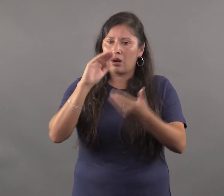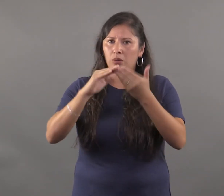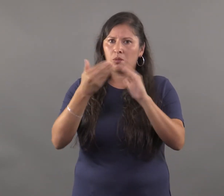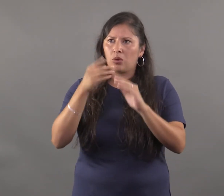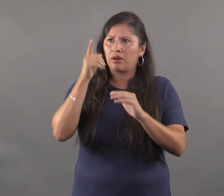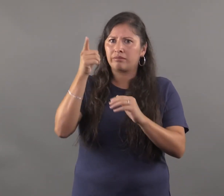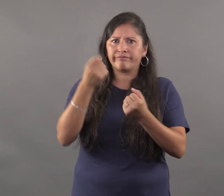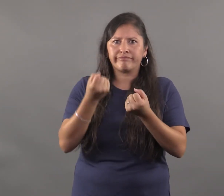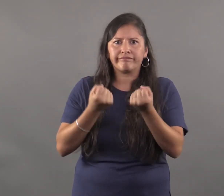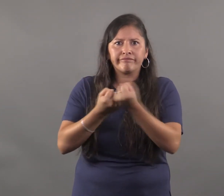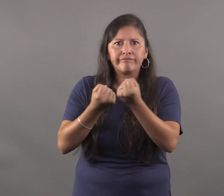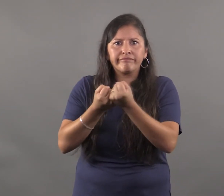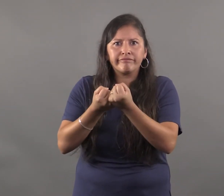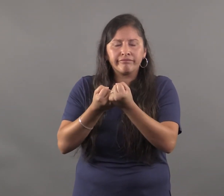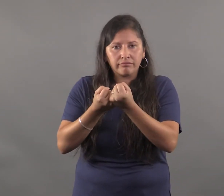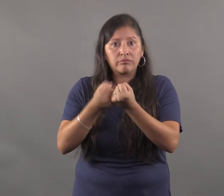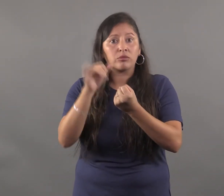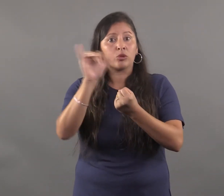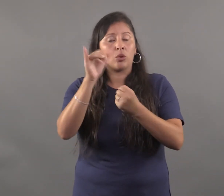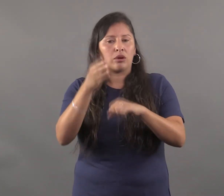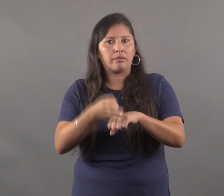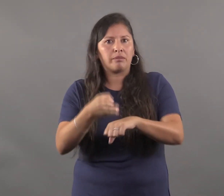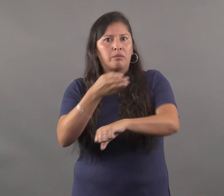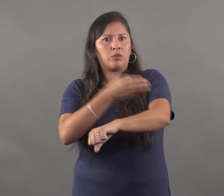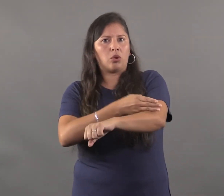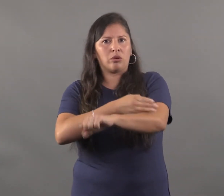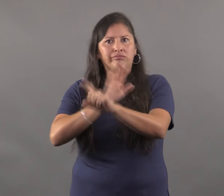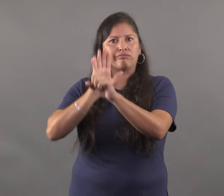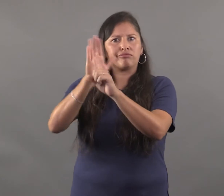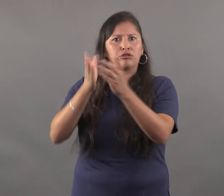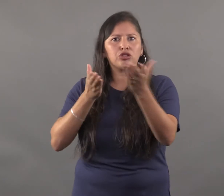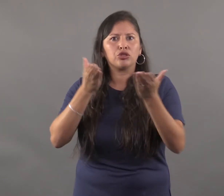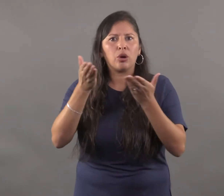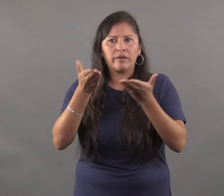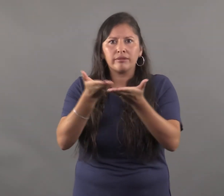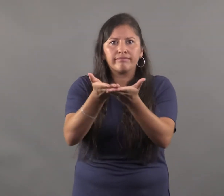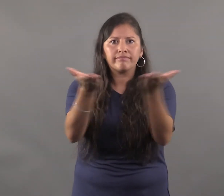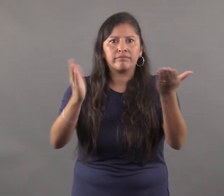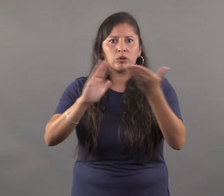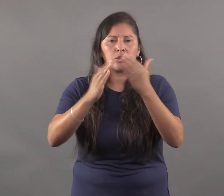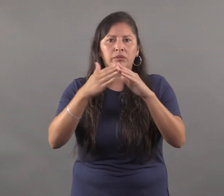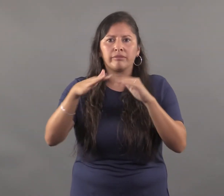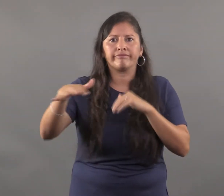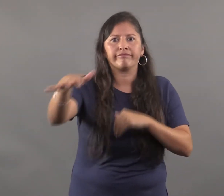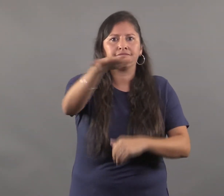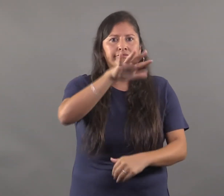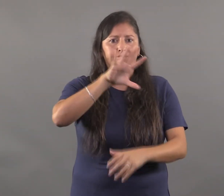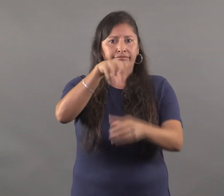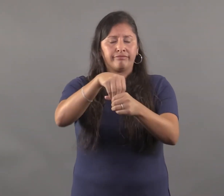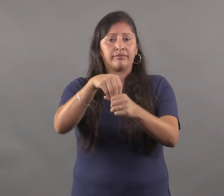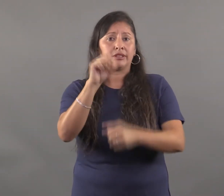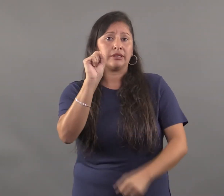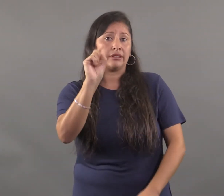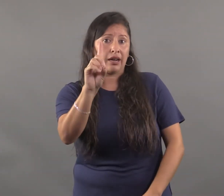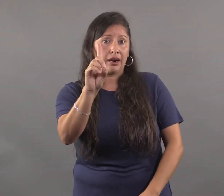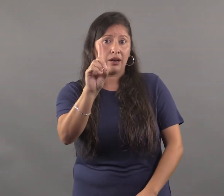the community they serve, improve their services to the community, they serve here in San Diego.